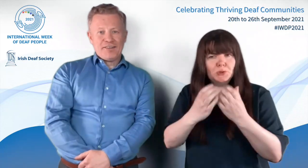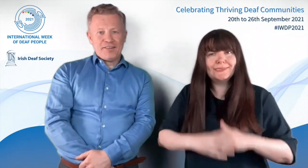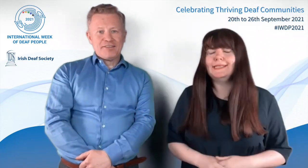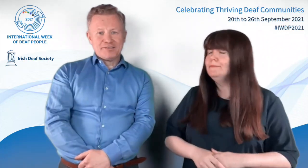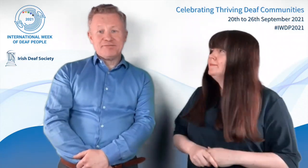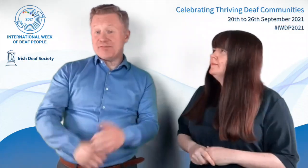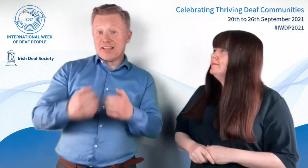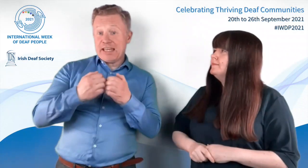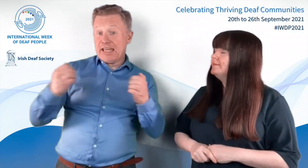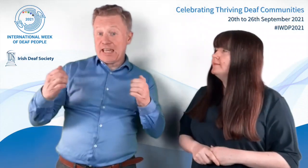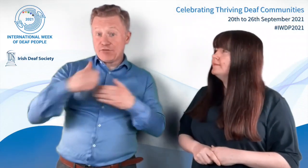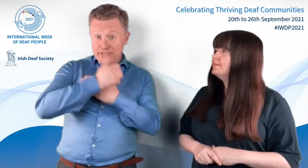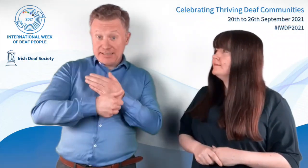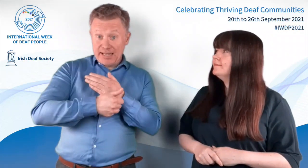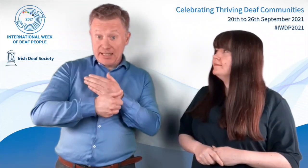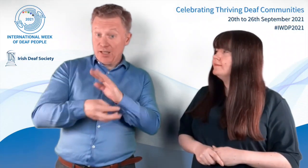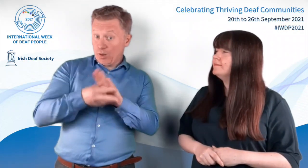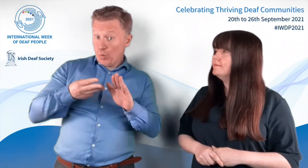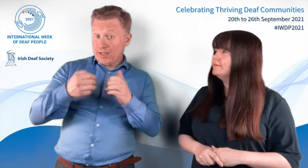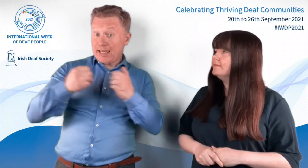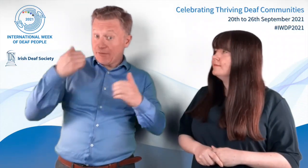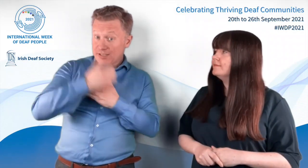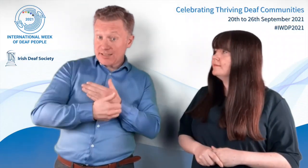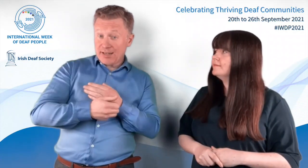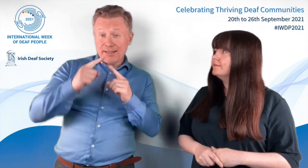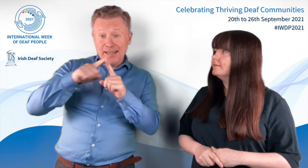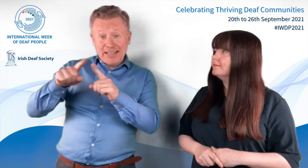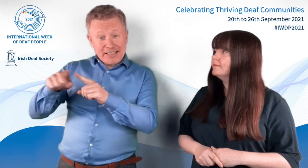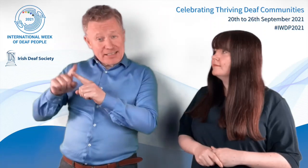[John]: Every day during the week will have a different sub-theme,